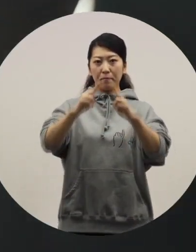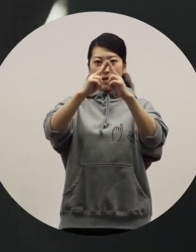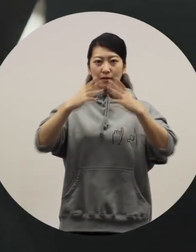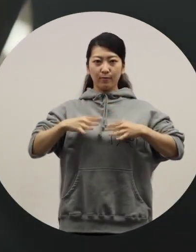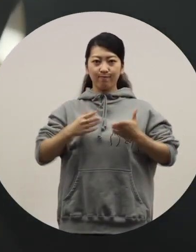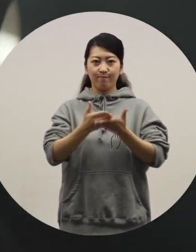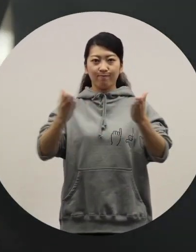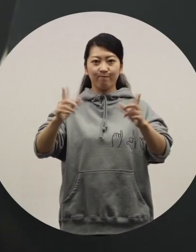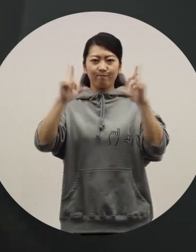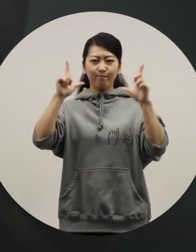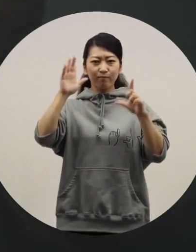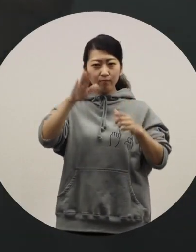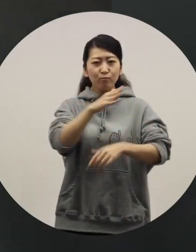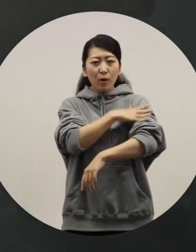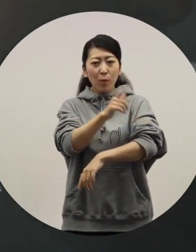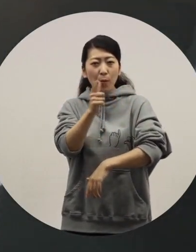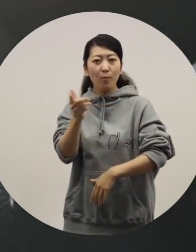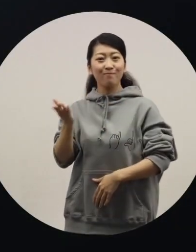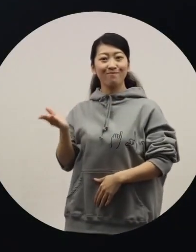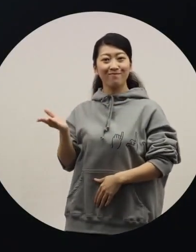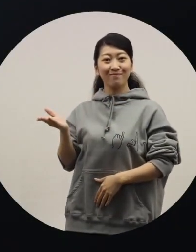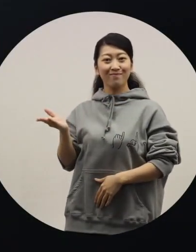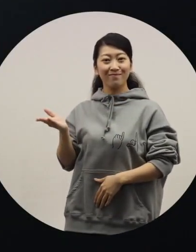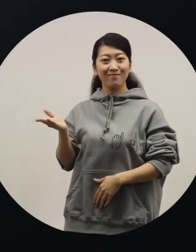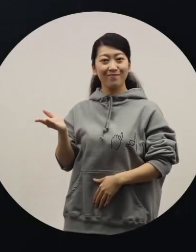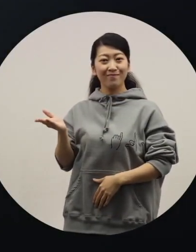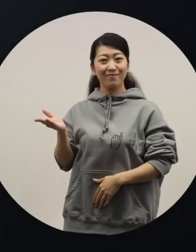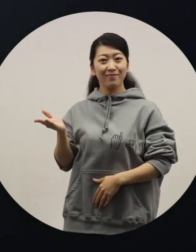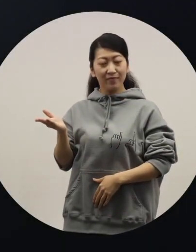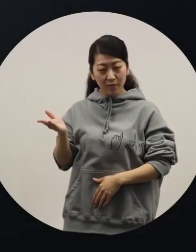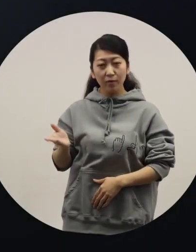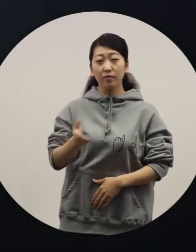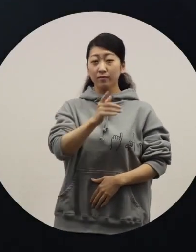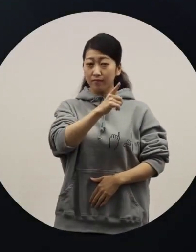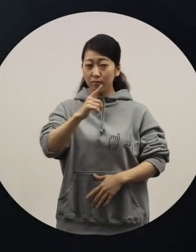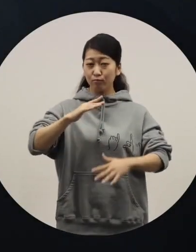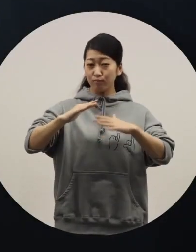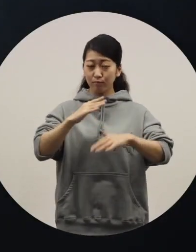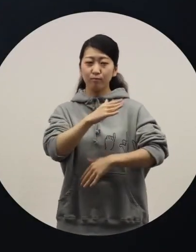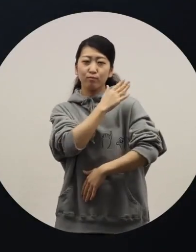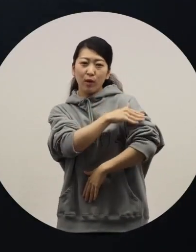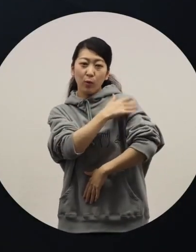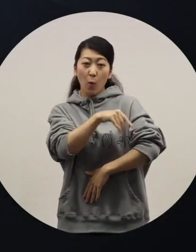and has walked for many fashion shows by designer brands such as ISSEY MIYAKE, Thierry Mugler, Jean Paul Gaultier, and the like.